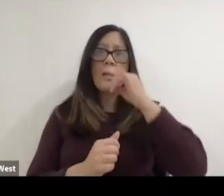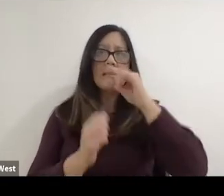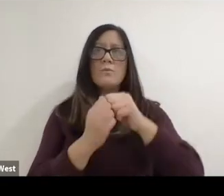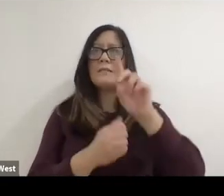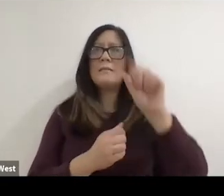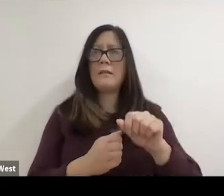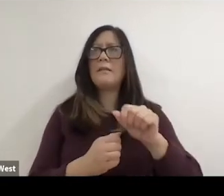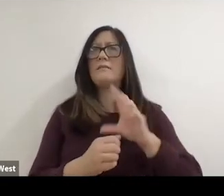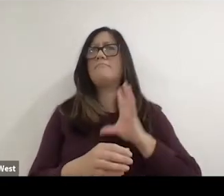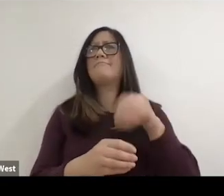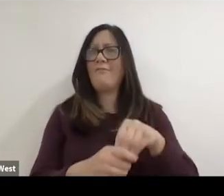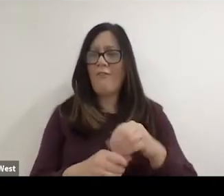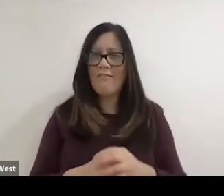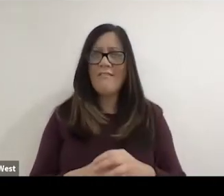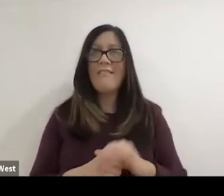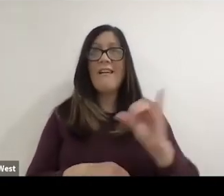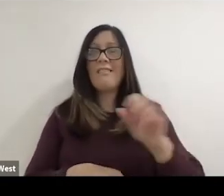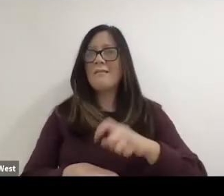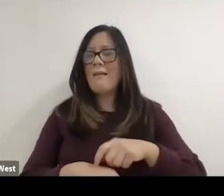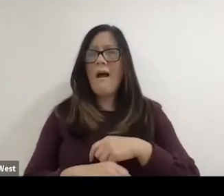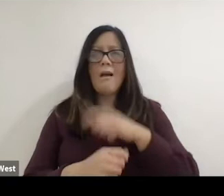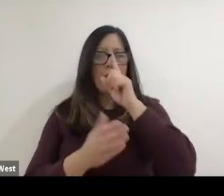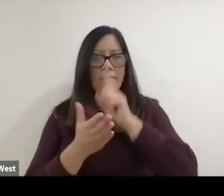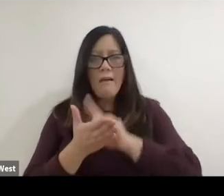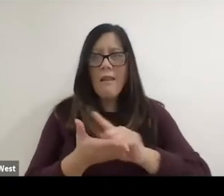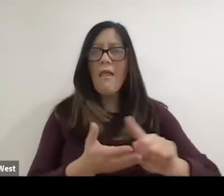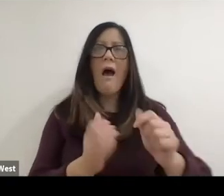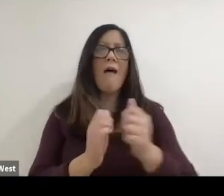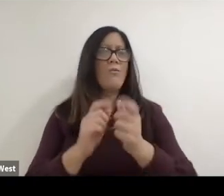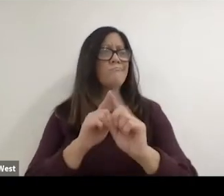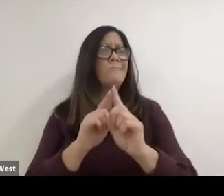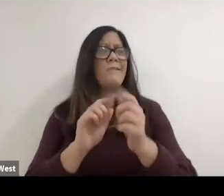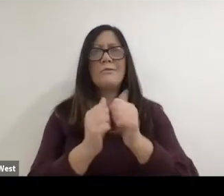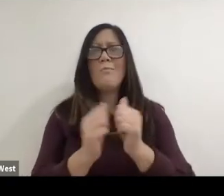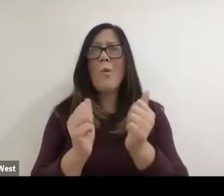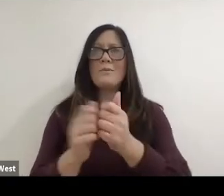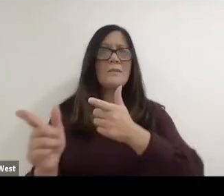and and that was when I I fell in love with the sports with speed. So downhill skiing and wheelchair